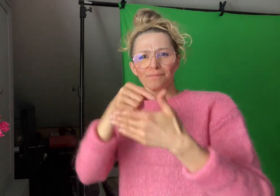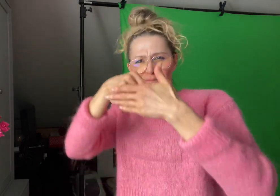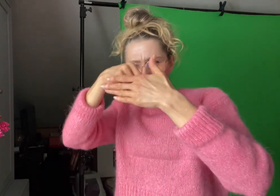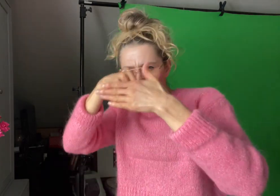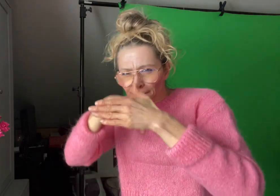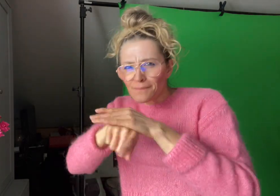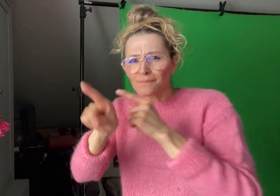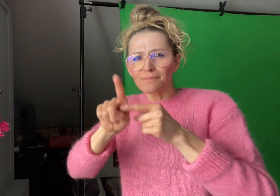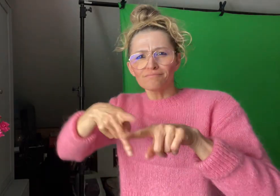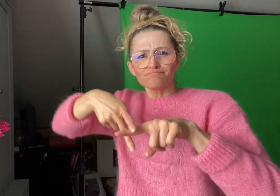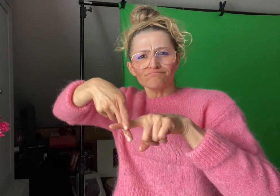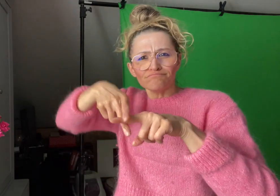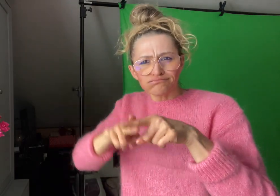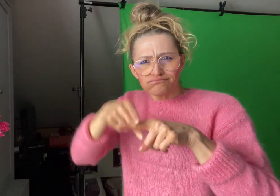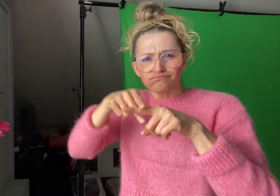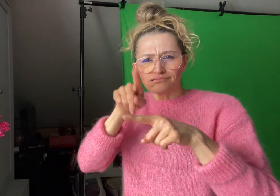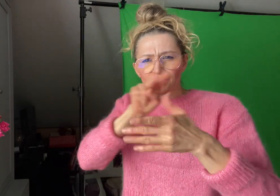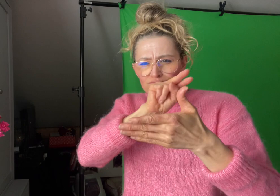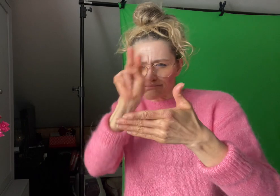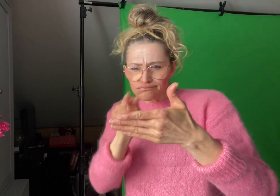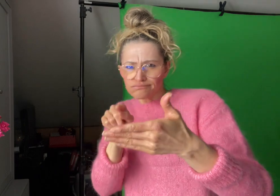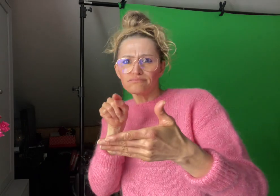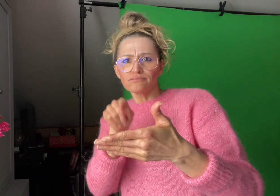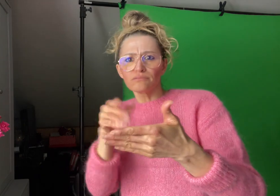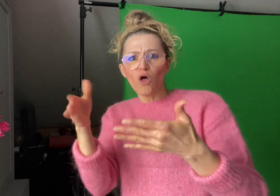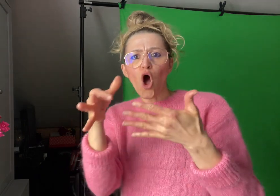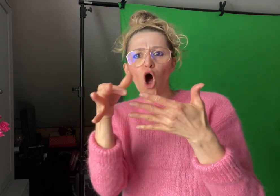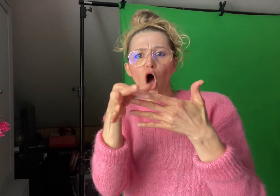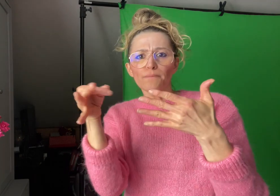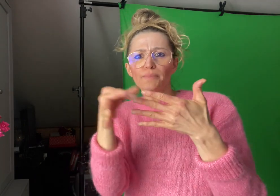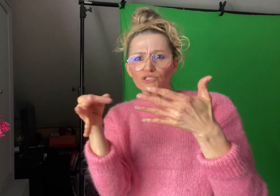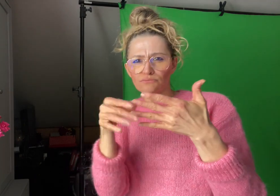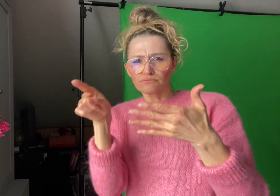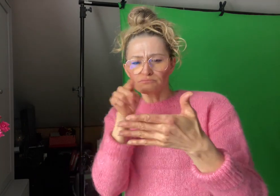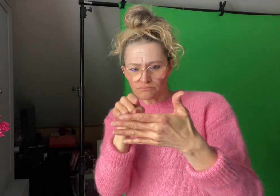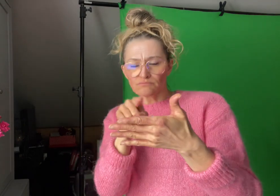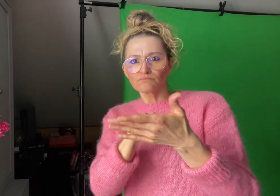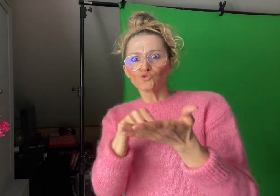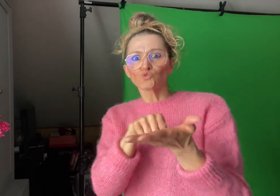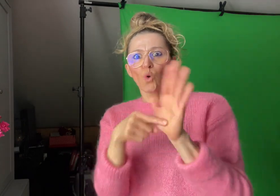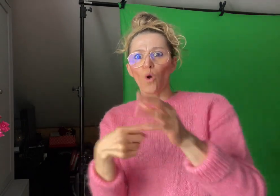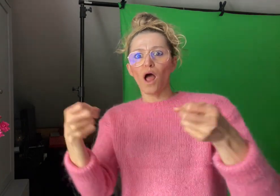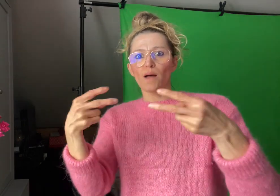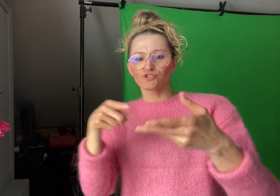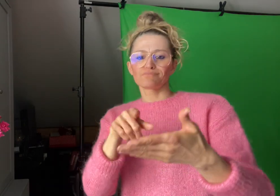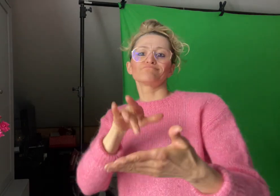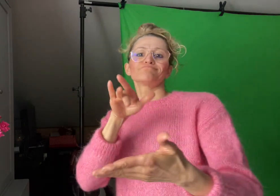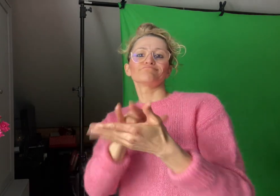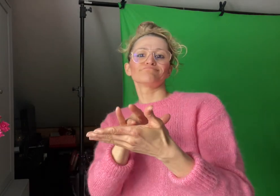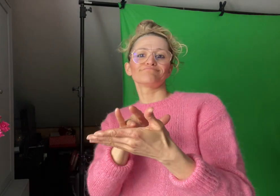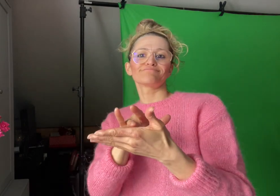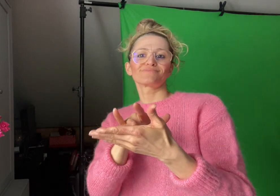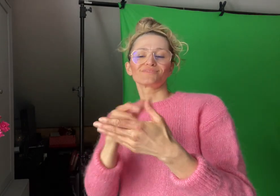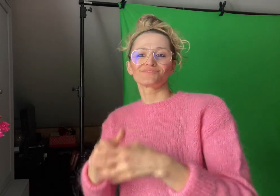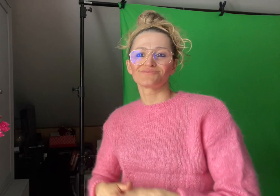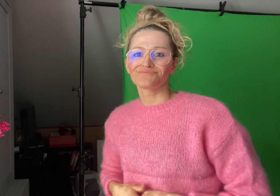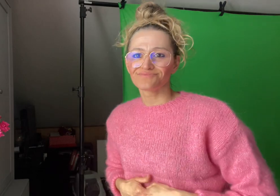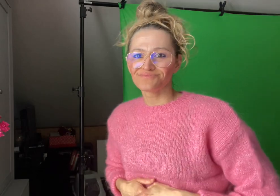then looking for the "show captions" option.